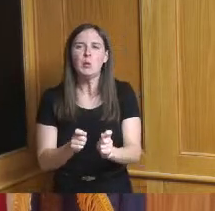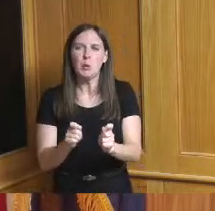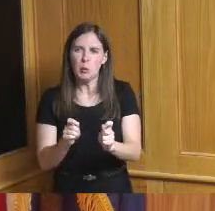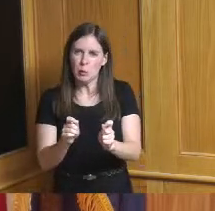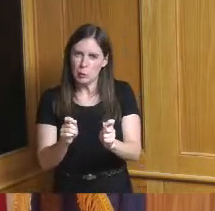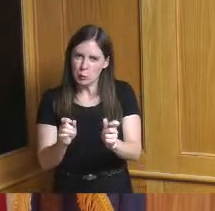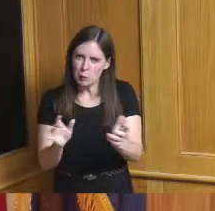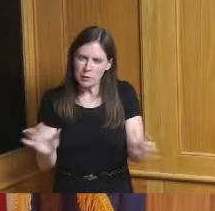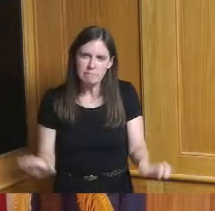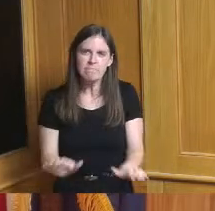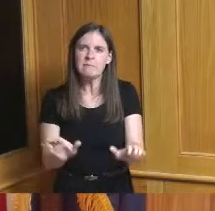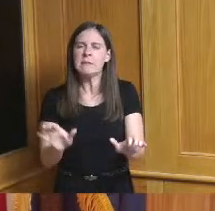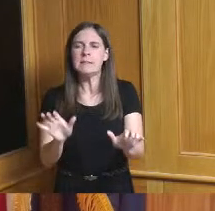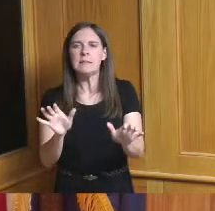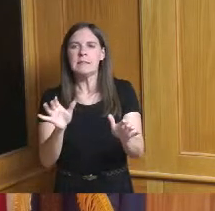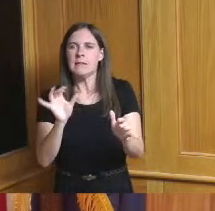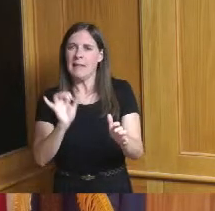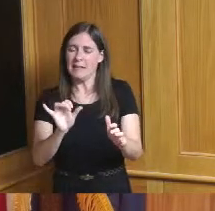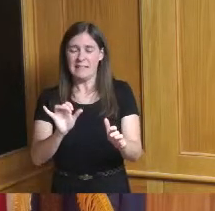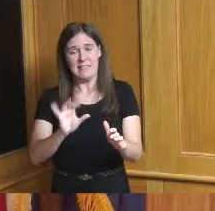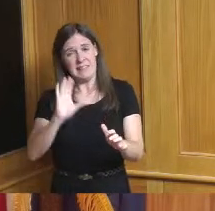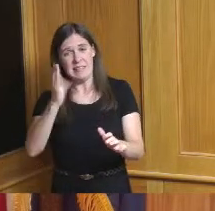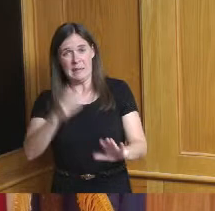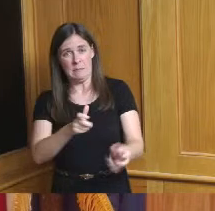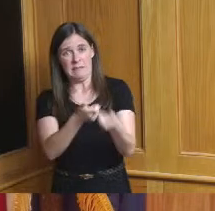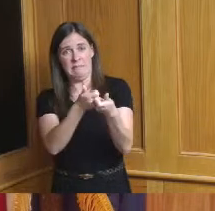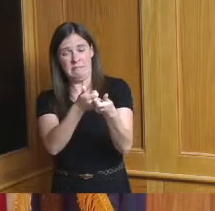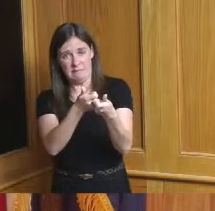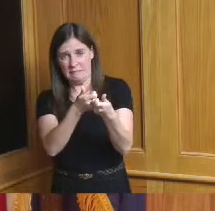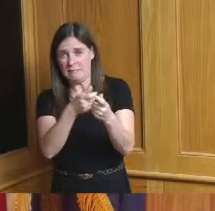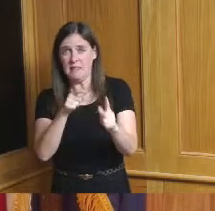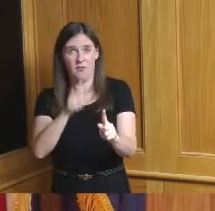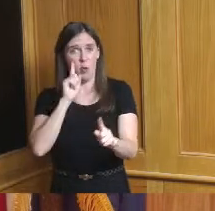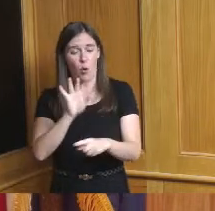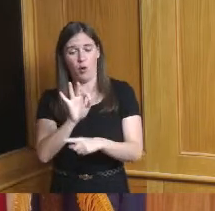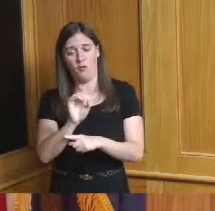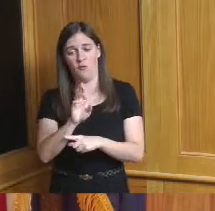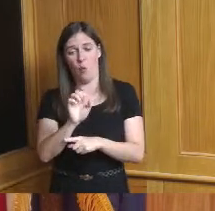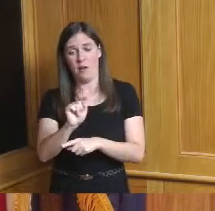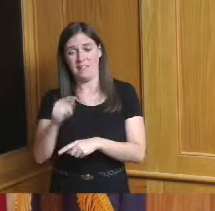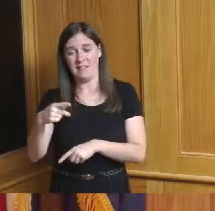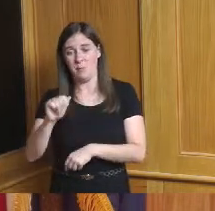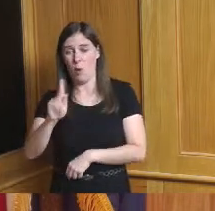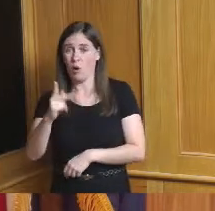is a an obstacle if you will for Forest Park so maybe we could get something in writing just to